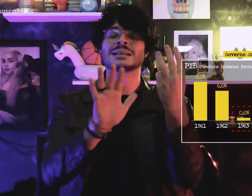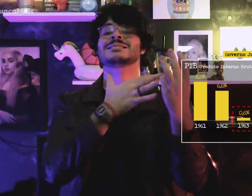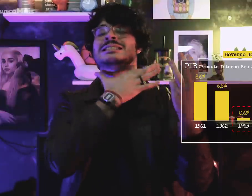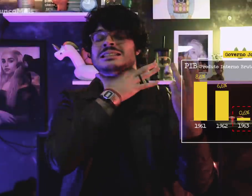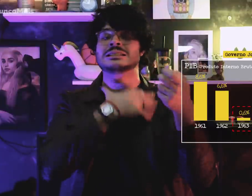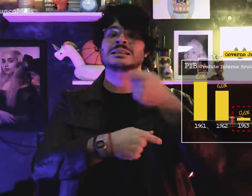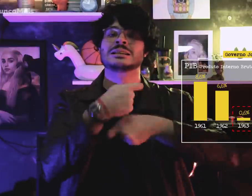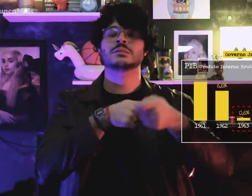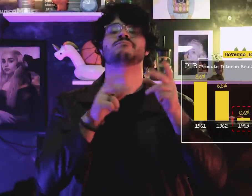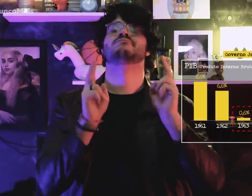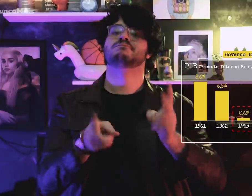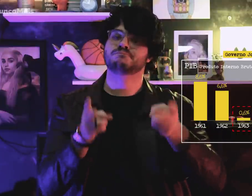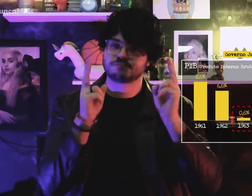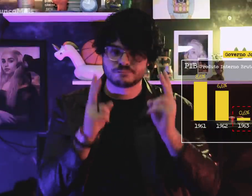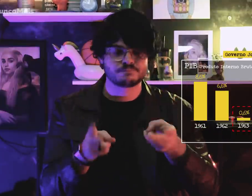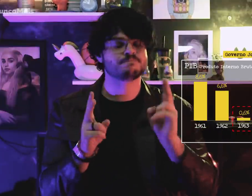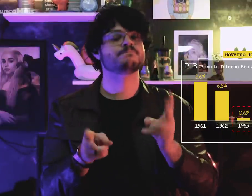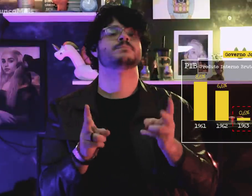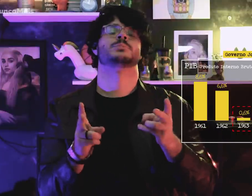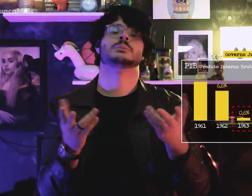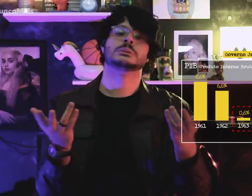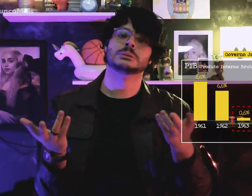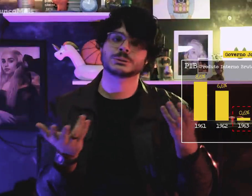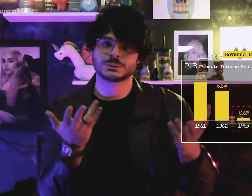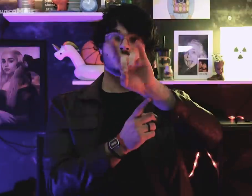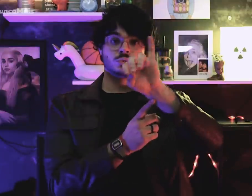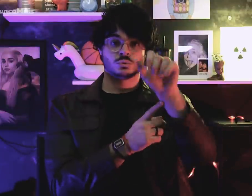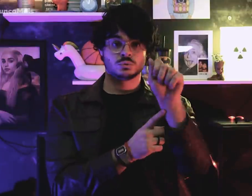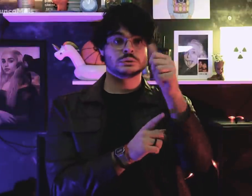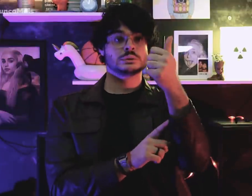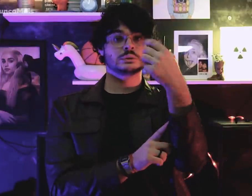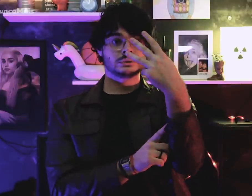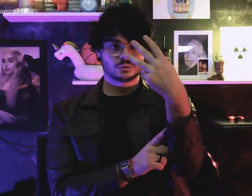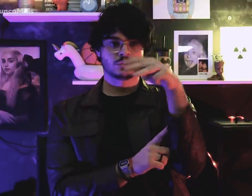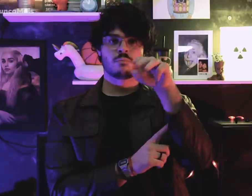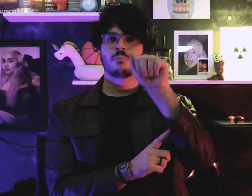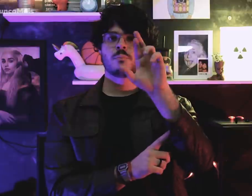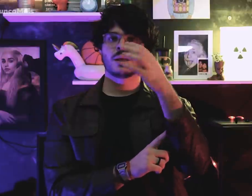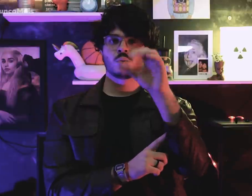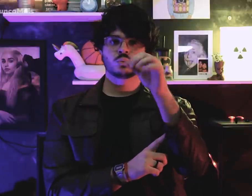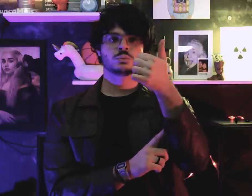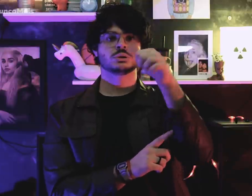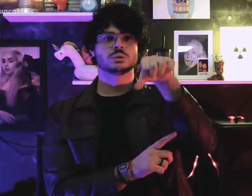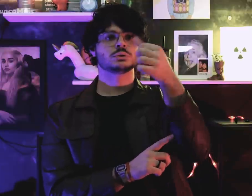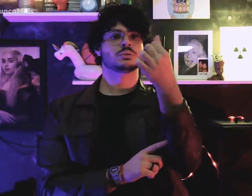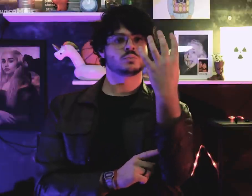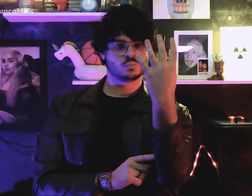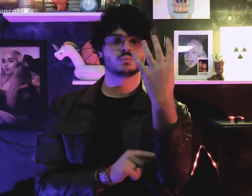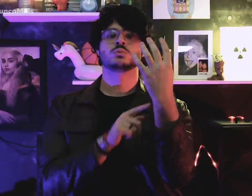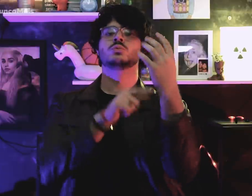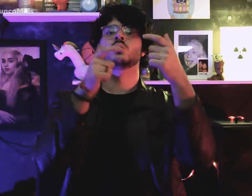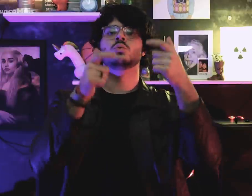generating the economic crisis. On March 13, 1964,